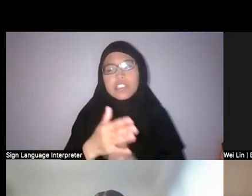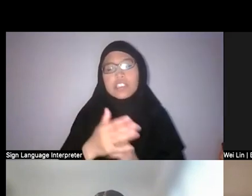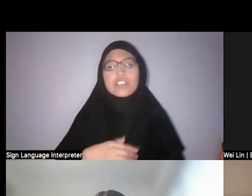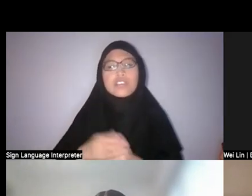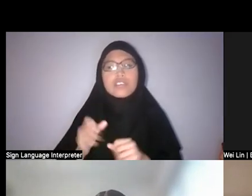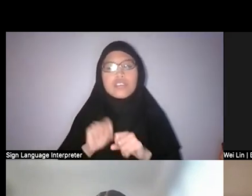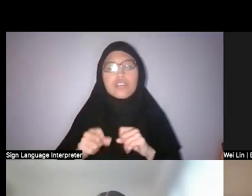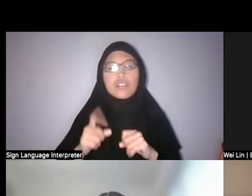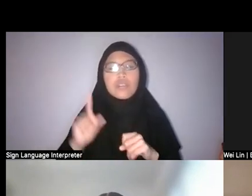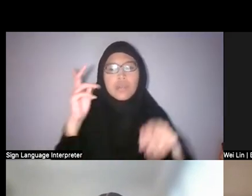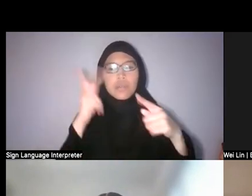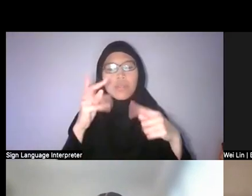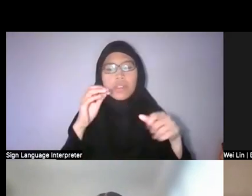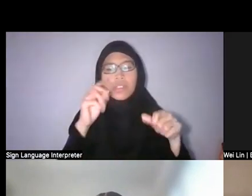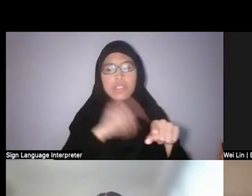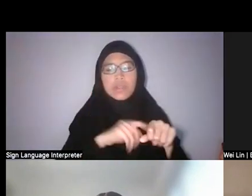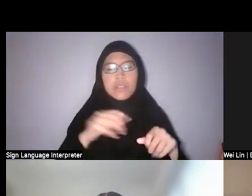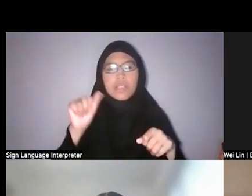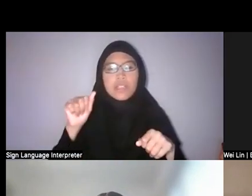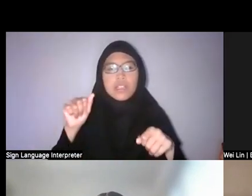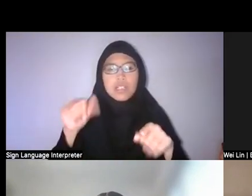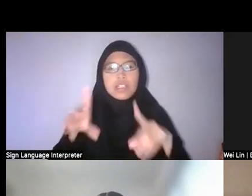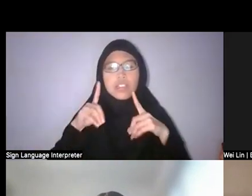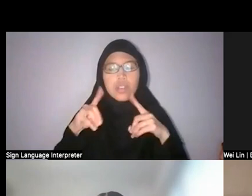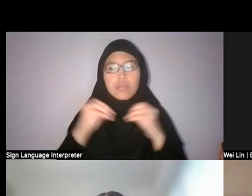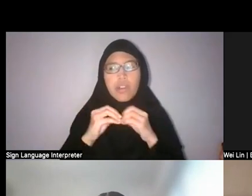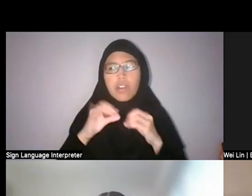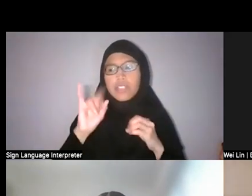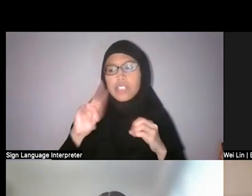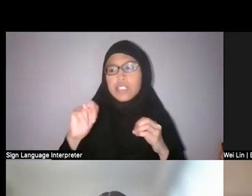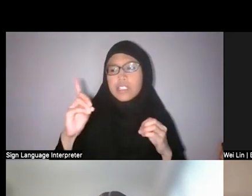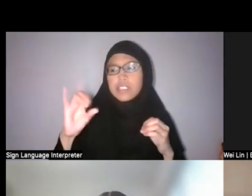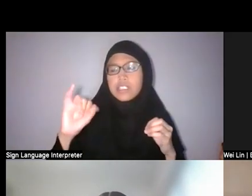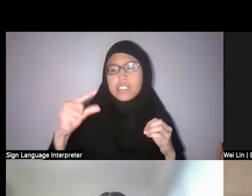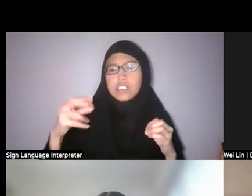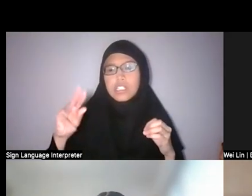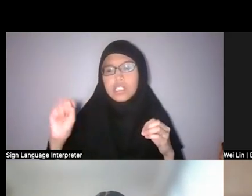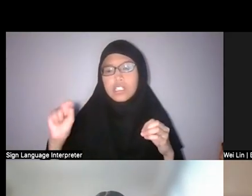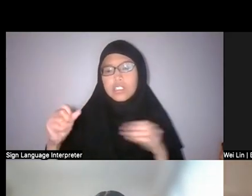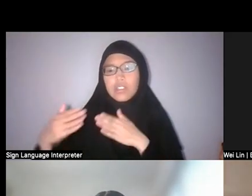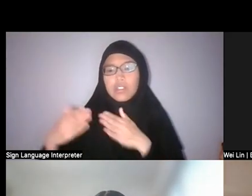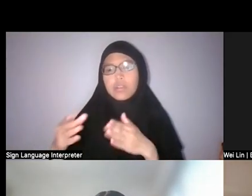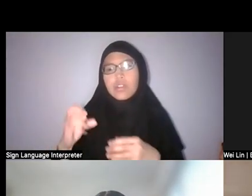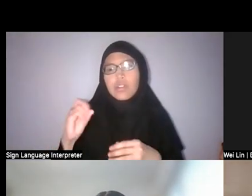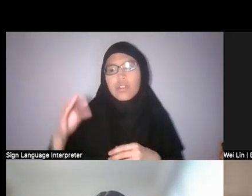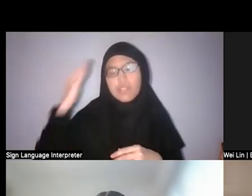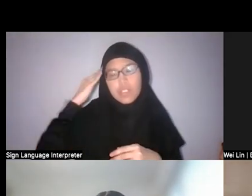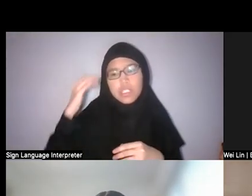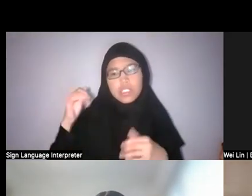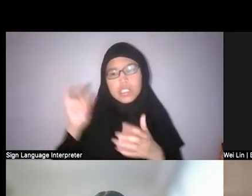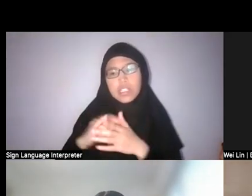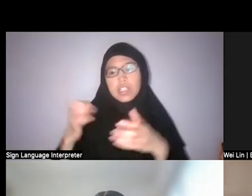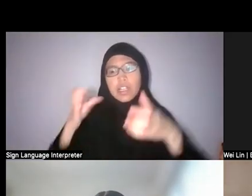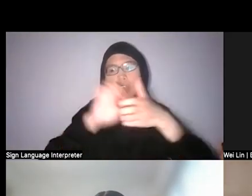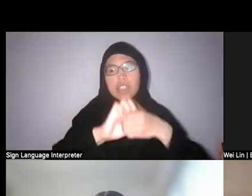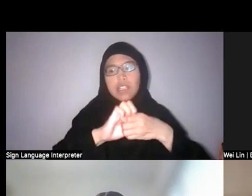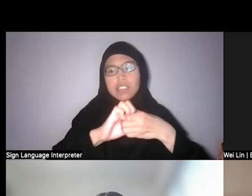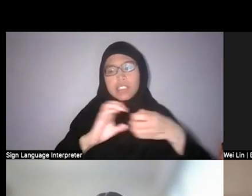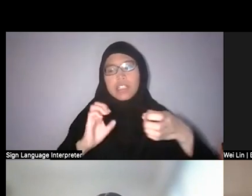more indigenous modes of knowledge that engage with the environment in that kind of...